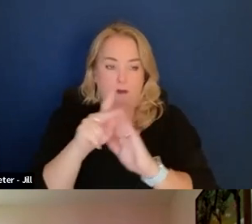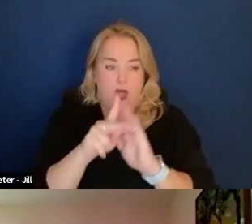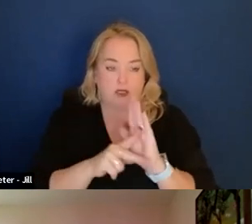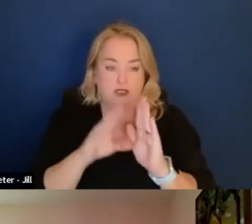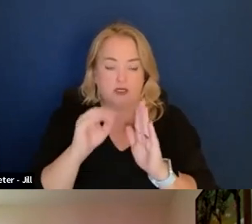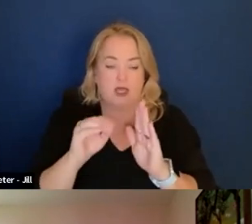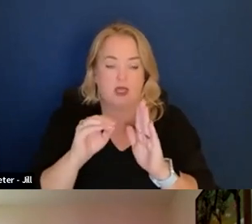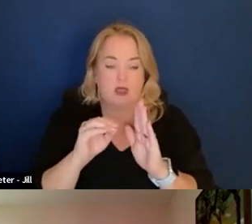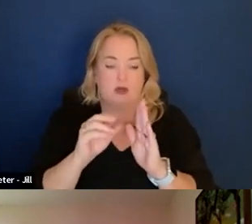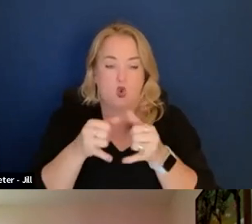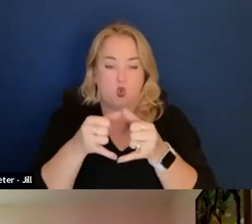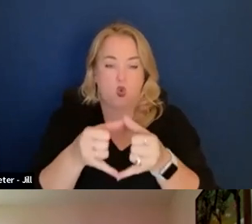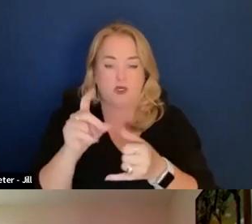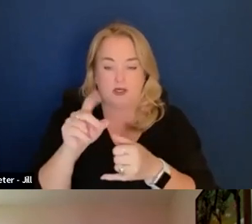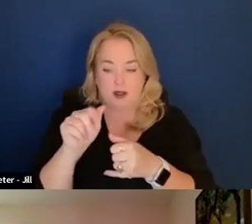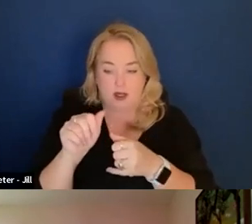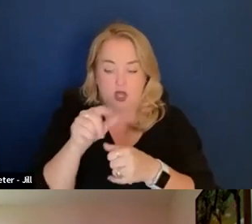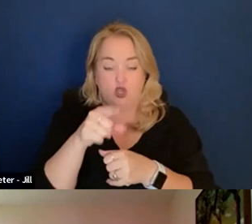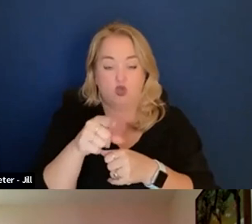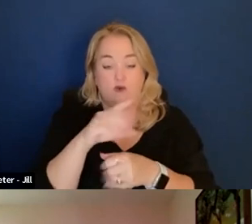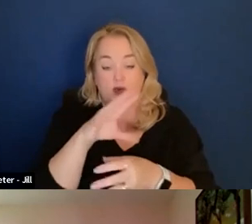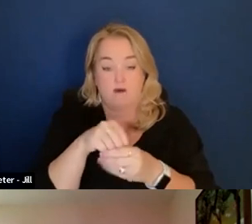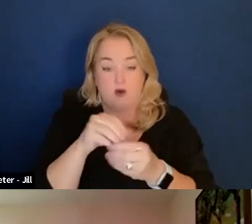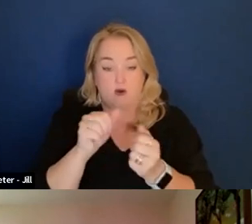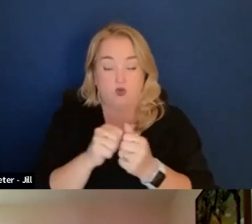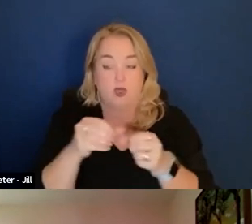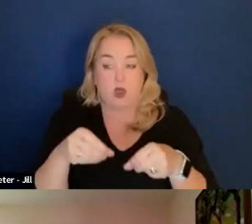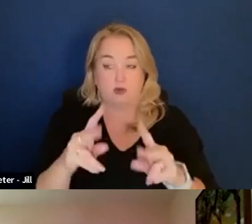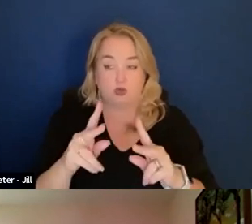It is our understanding you have been involved in opportunities related